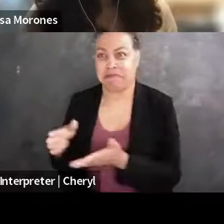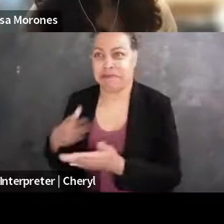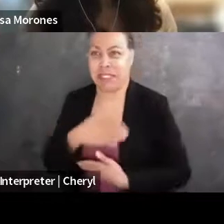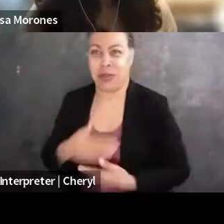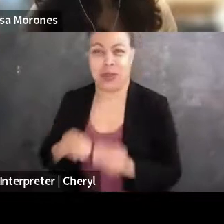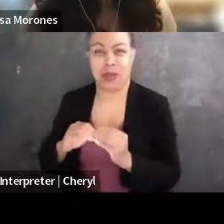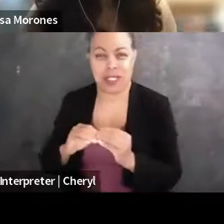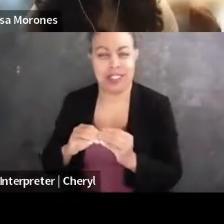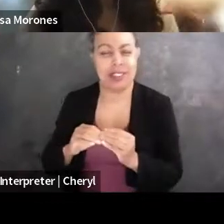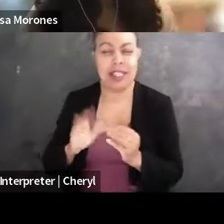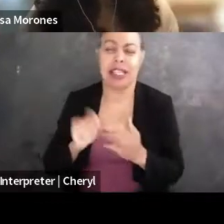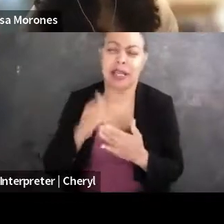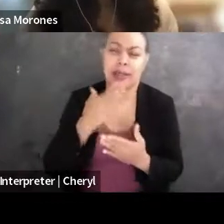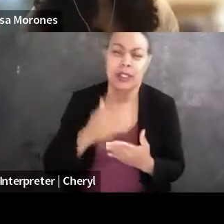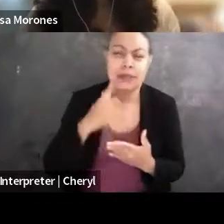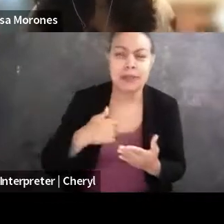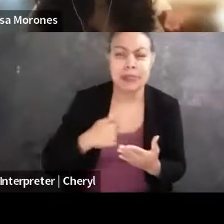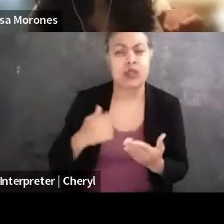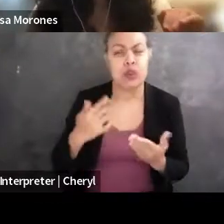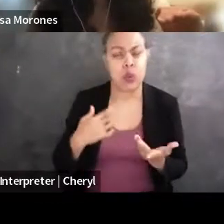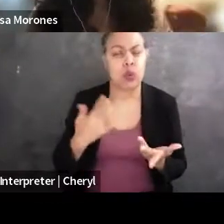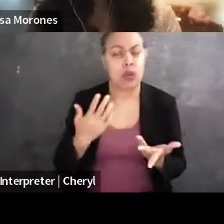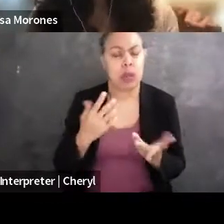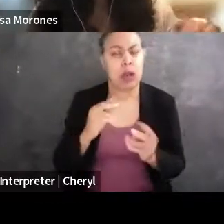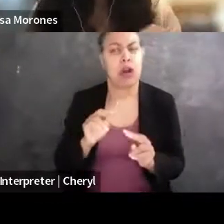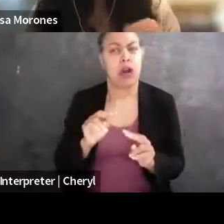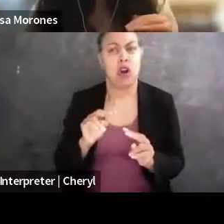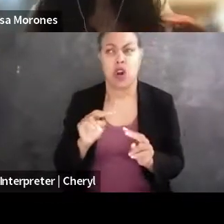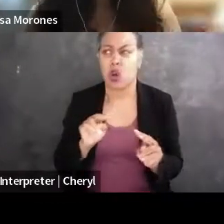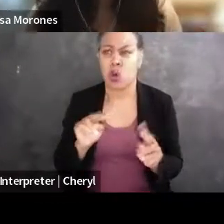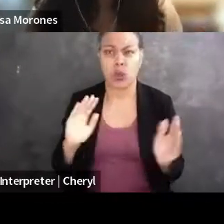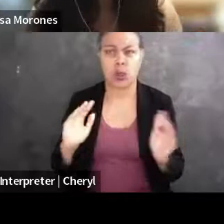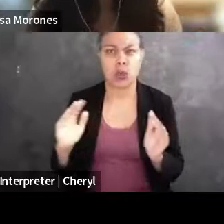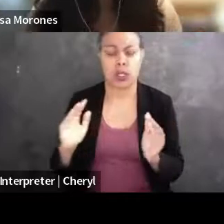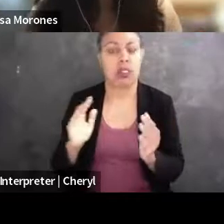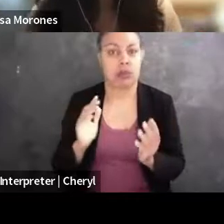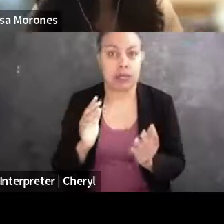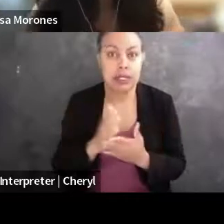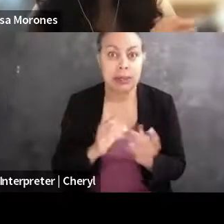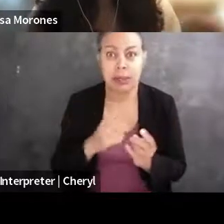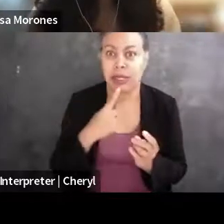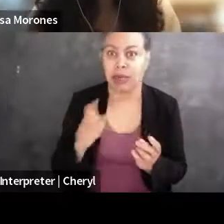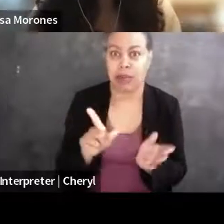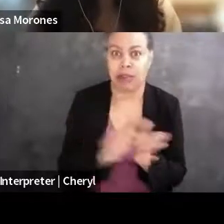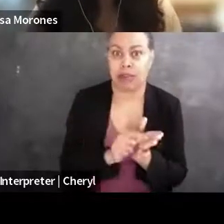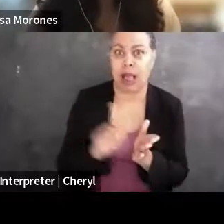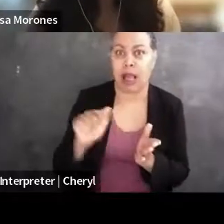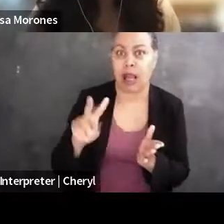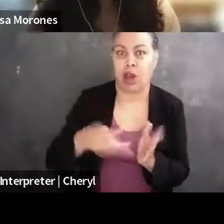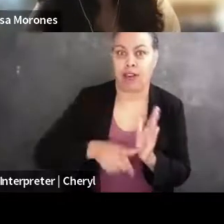to have those expectations undermined, especially when people tell you like, you need to be in law review to have any successful career after law school.